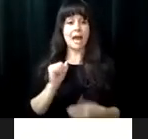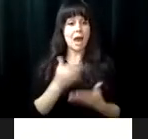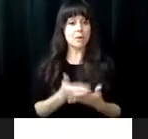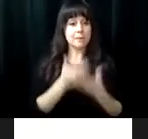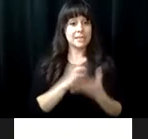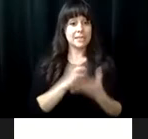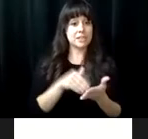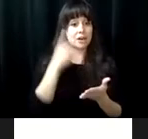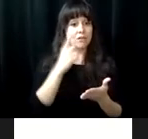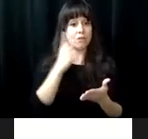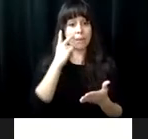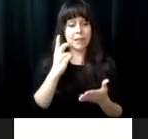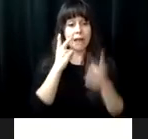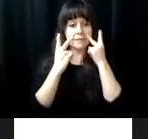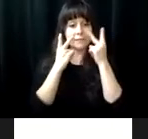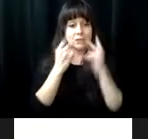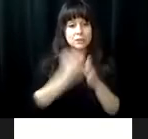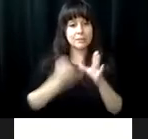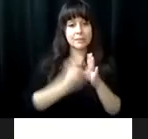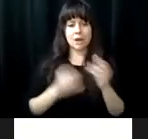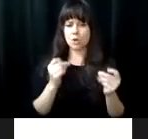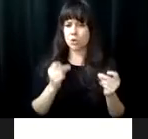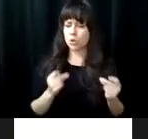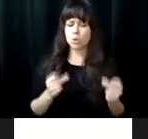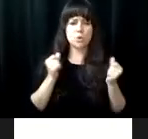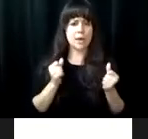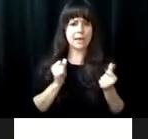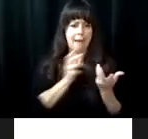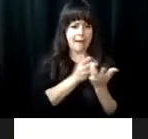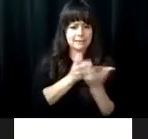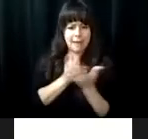Impaired to help kick off your centennial year. The Virginia